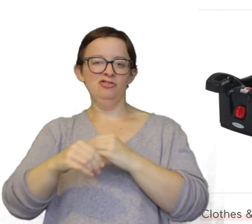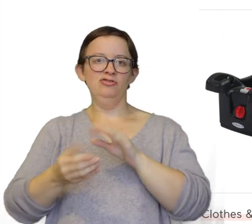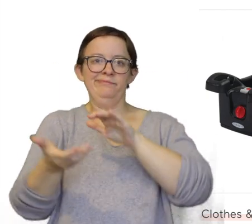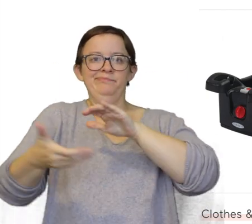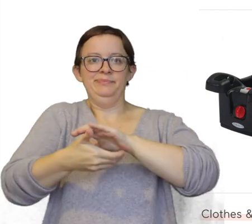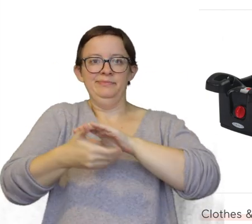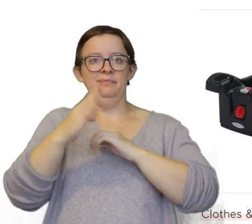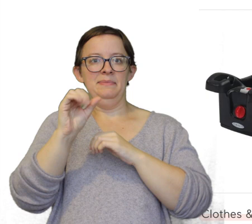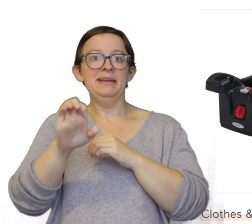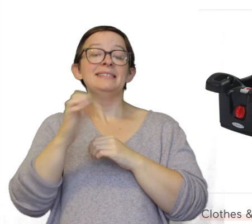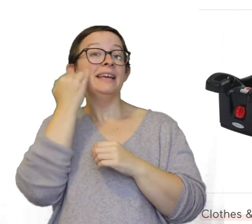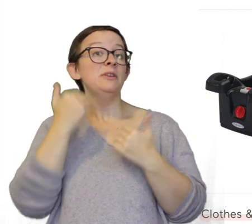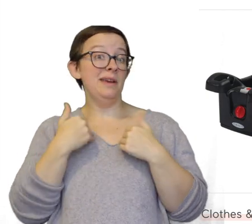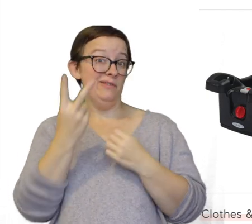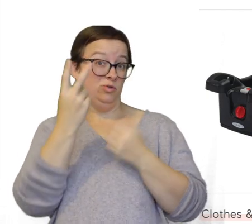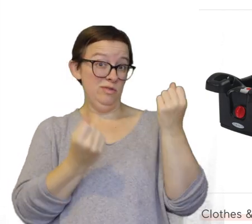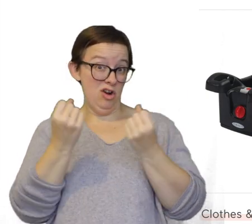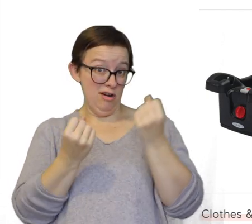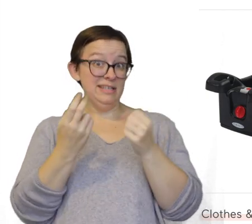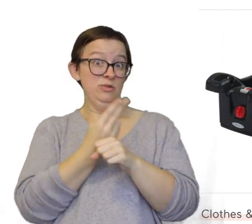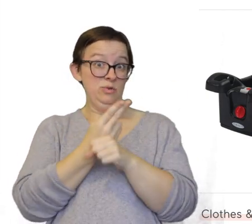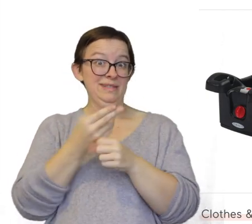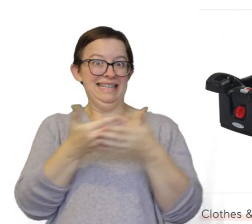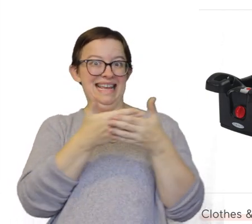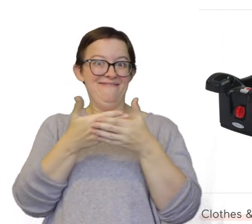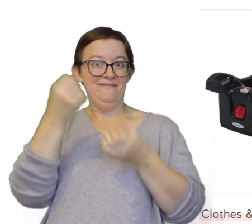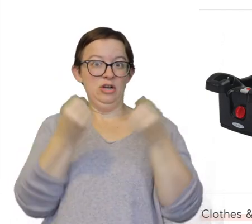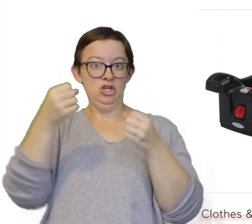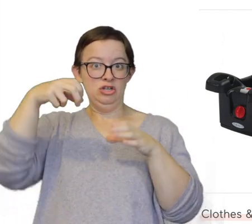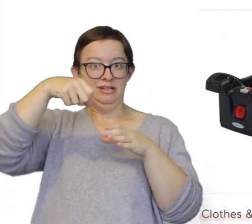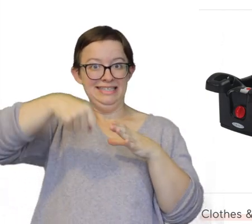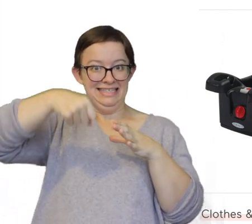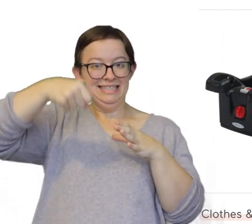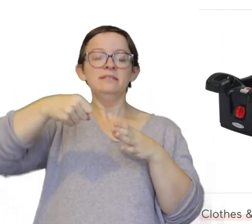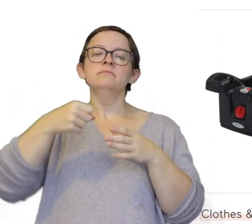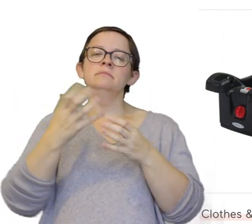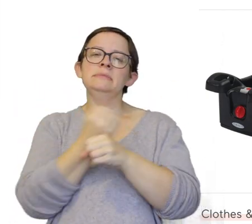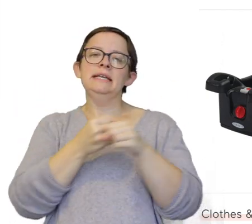I would always recommend if you have at least two cars and you're using an infant car seat, put in a base in each car.